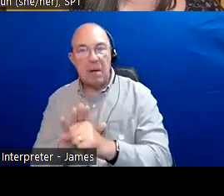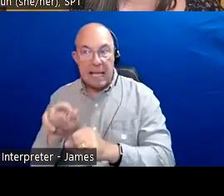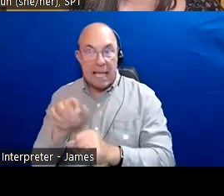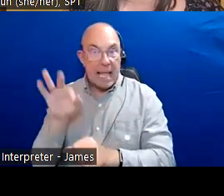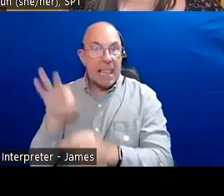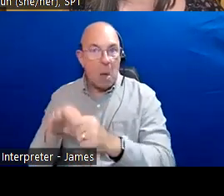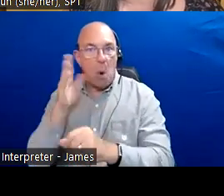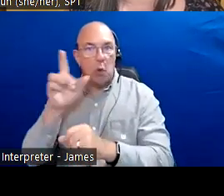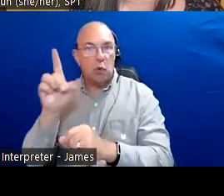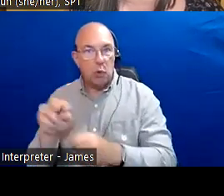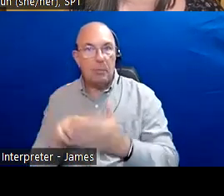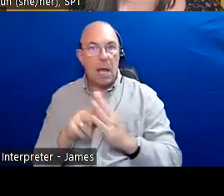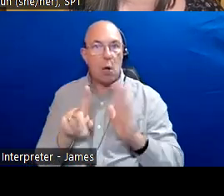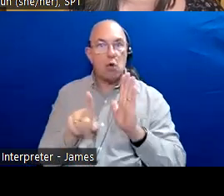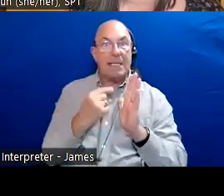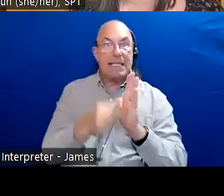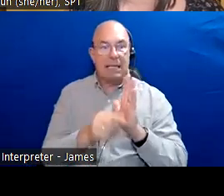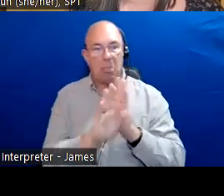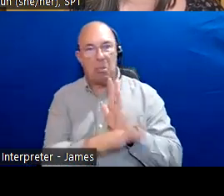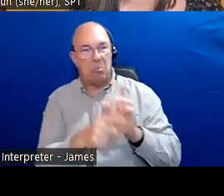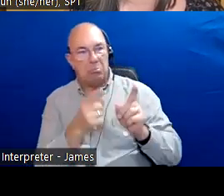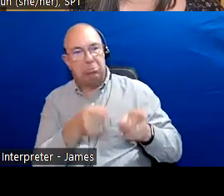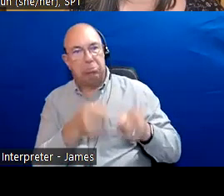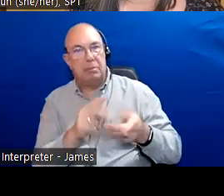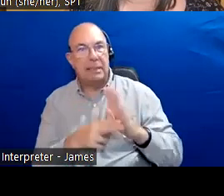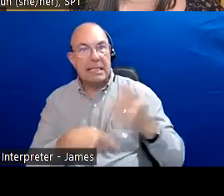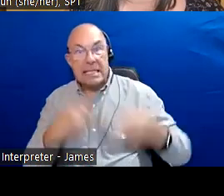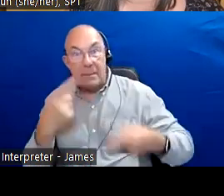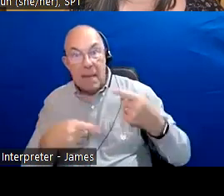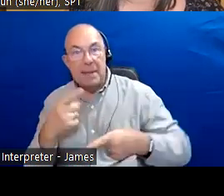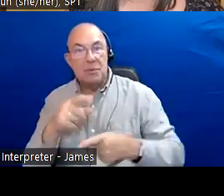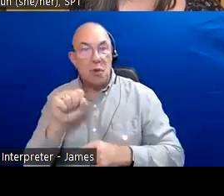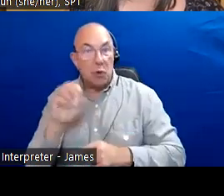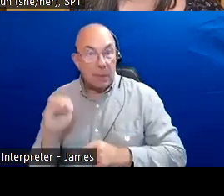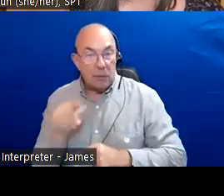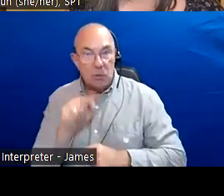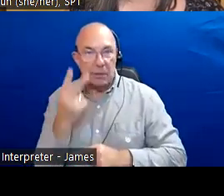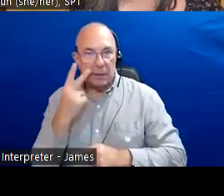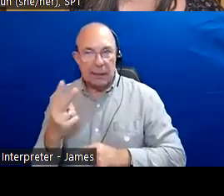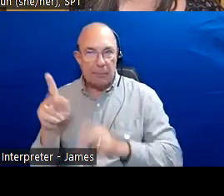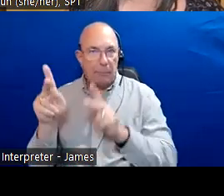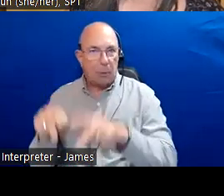As I said it is busy times and lots of debates happening. There is an air quality warning I hope you are all staying healthy and safe.